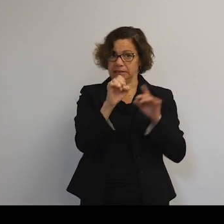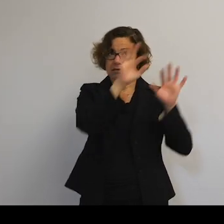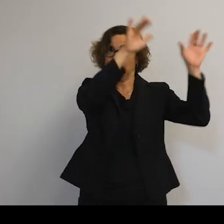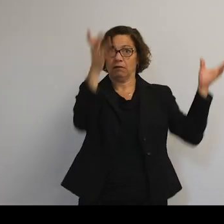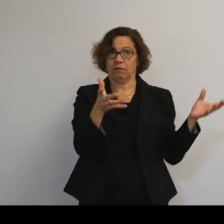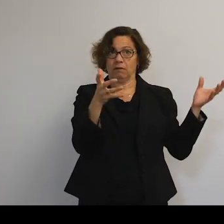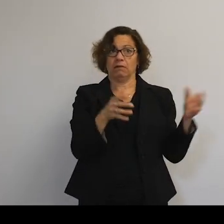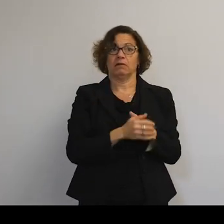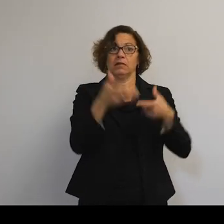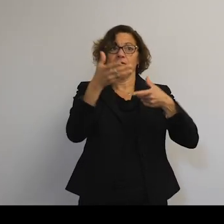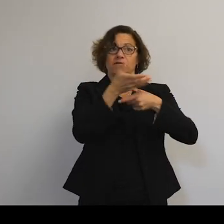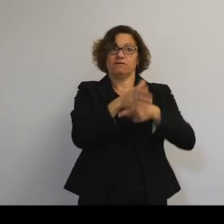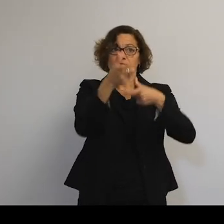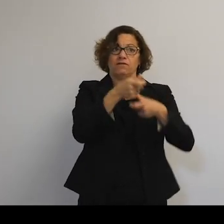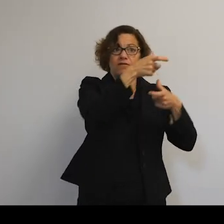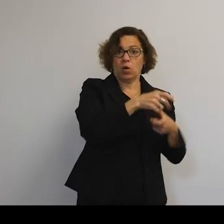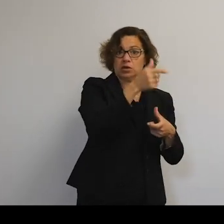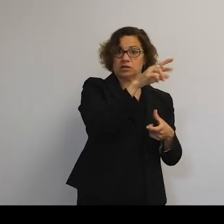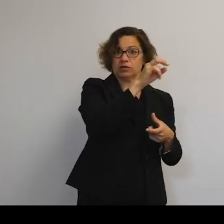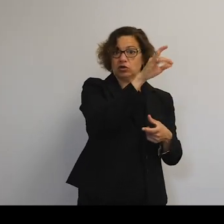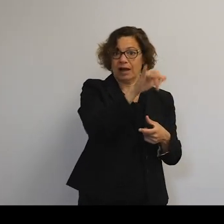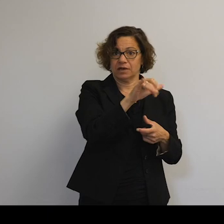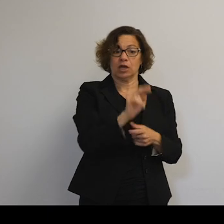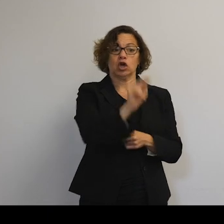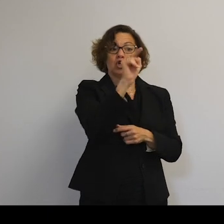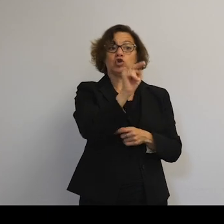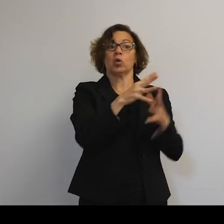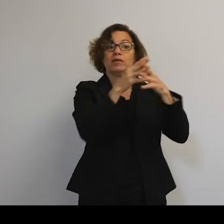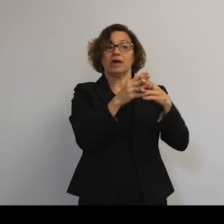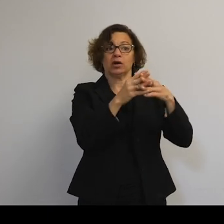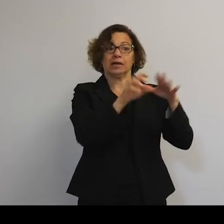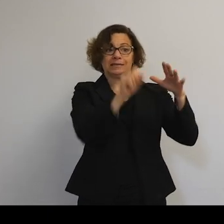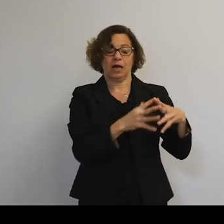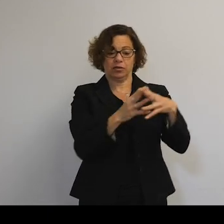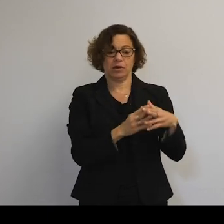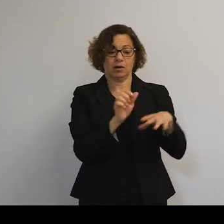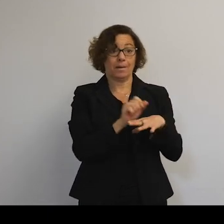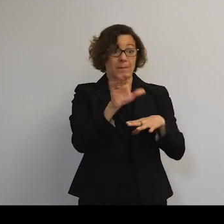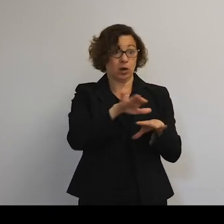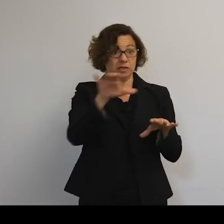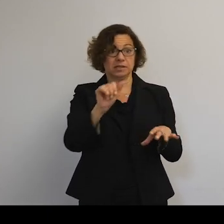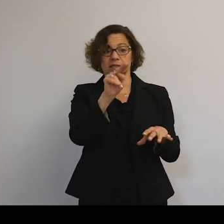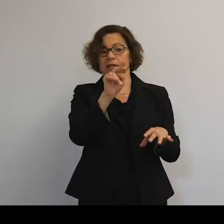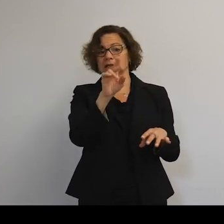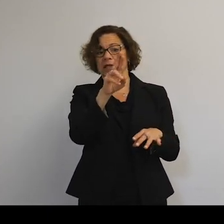And we can also see what these changes are. We can see the North America here, South America. Then you see mountain ranges, see the Andes.